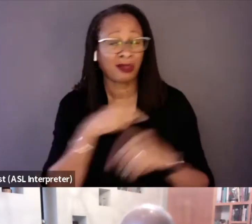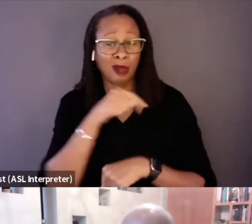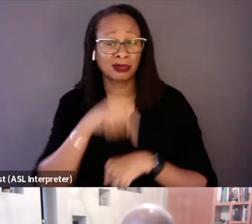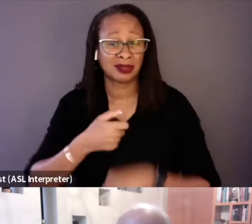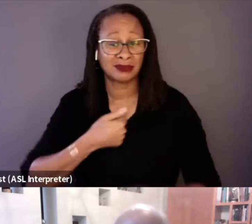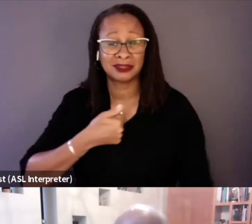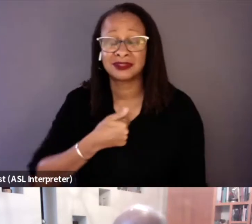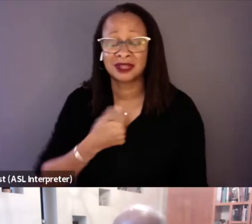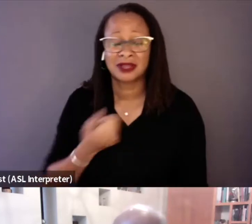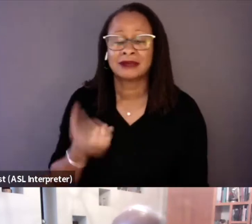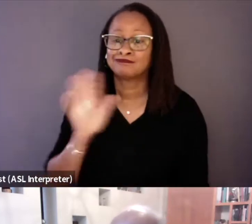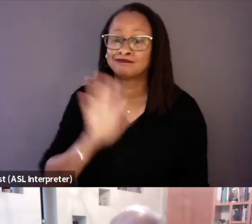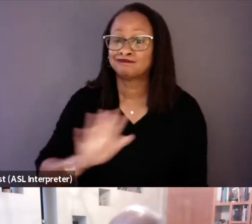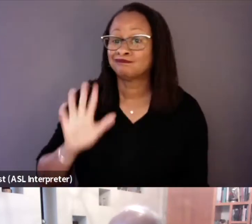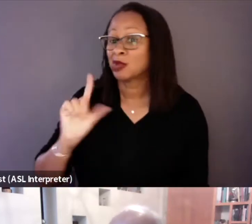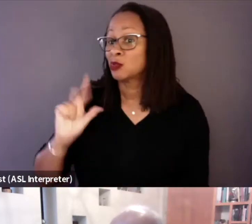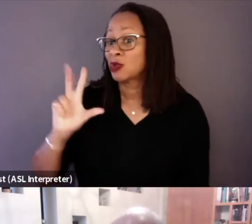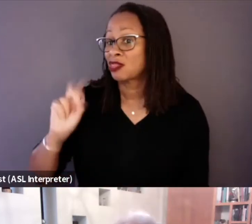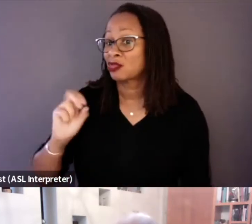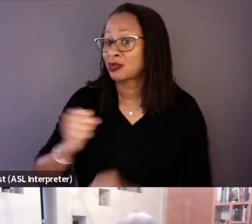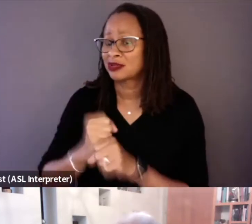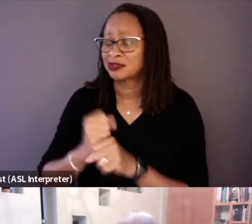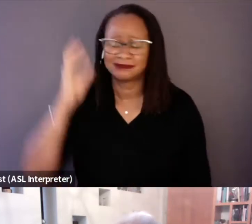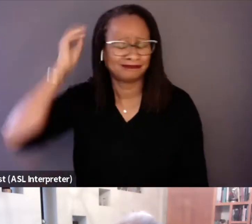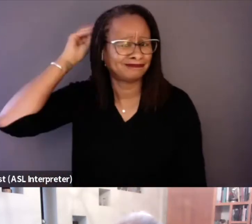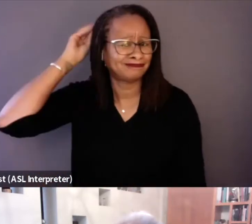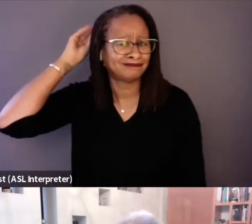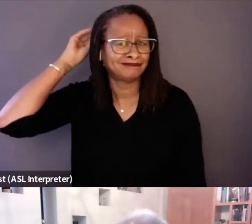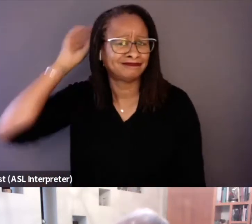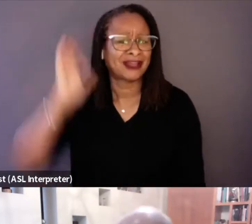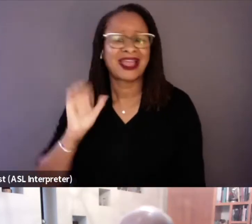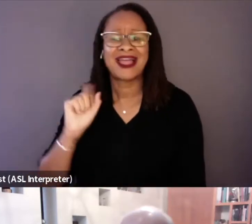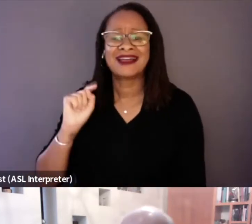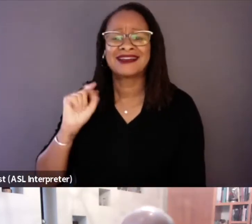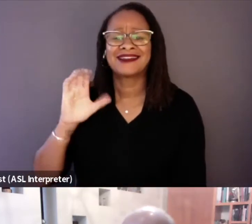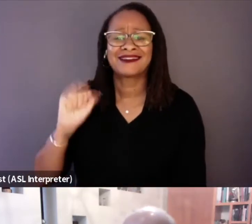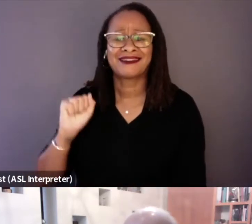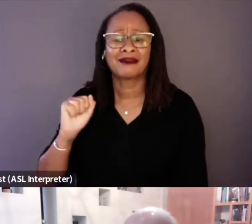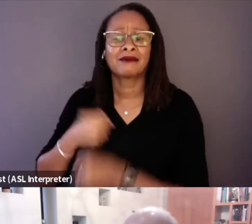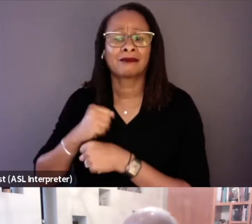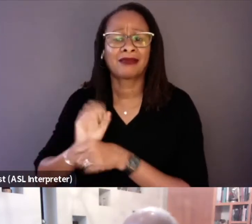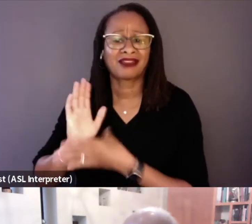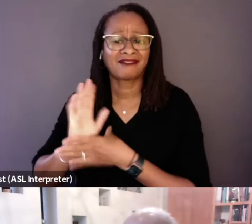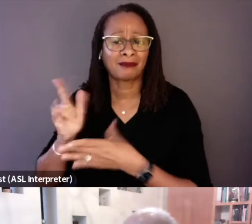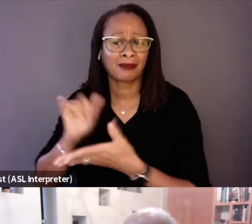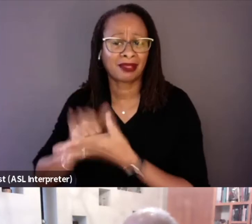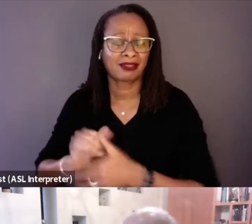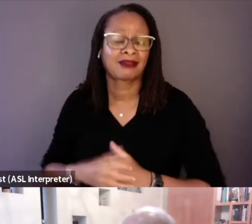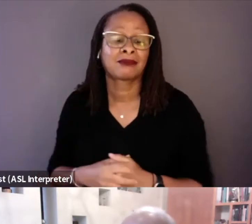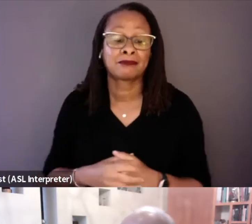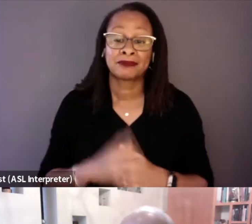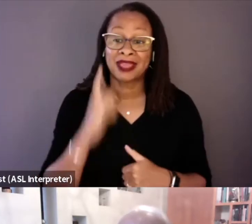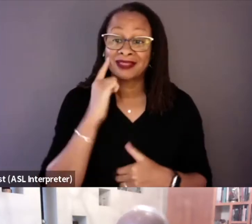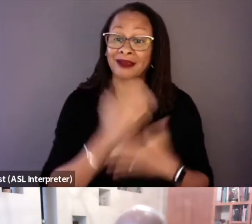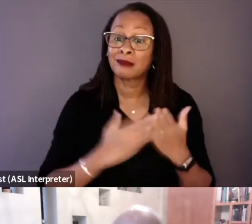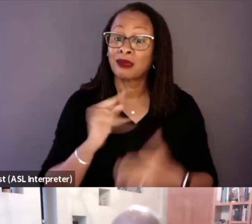like 20 or 30 years, I had thought about Attica, and making a film. I think part of it is that I knew that